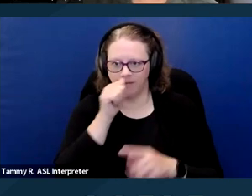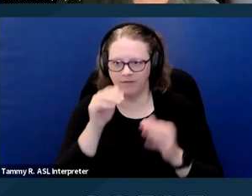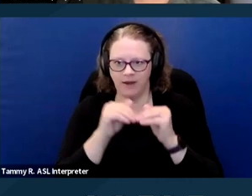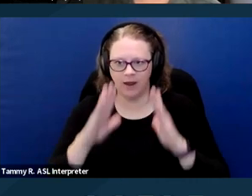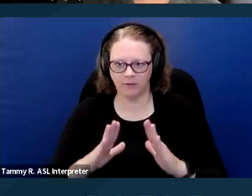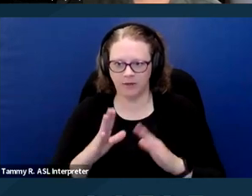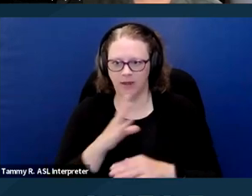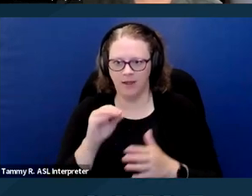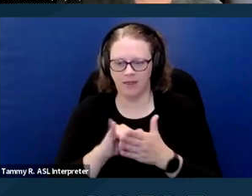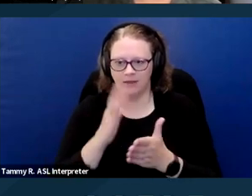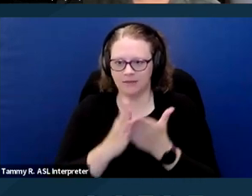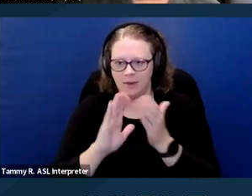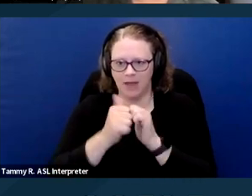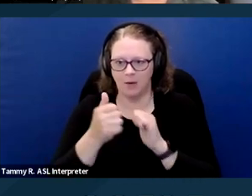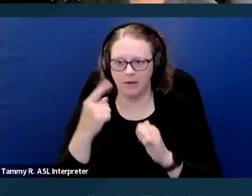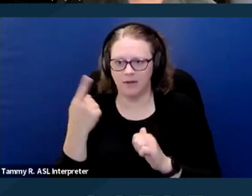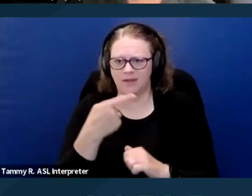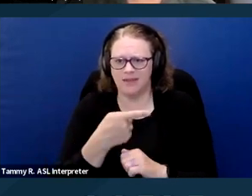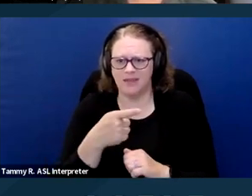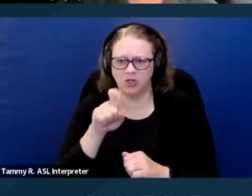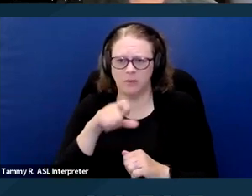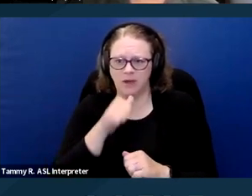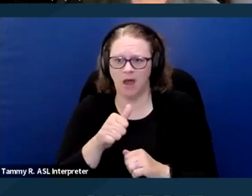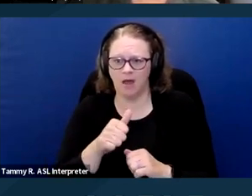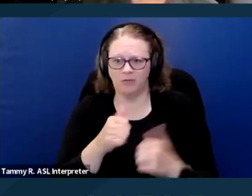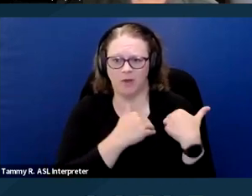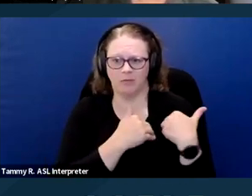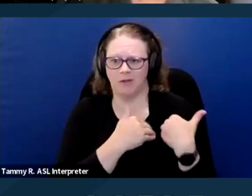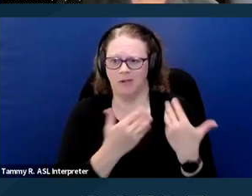And that somehow, he should be not found liable there.